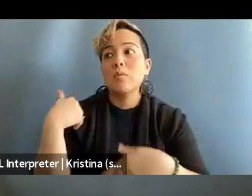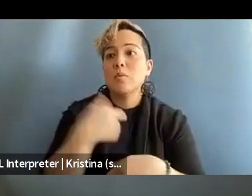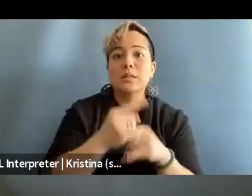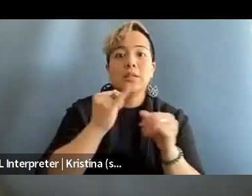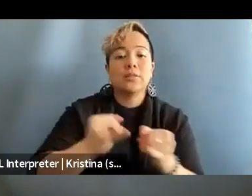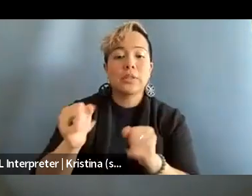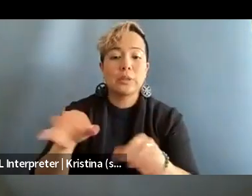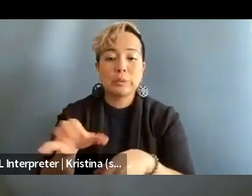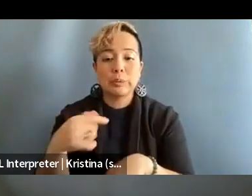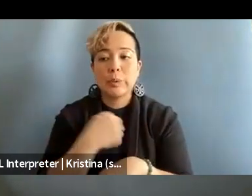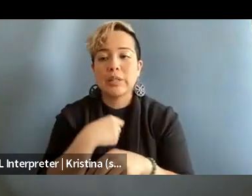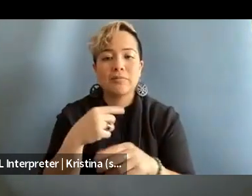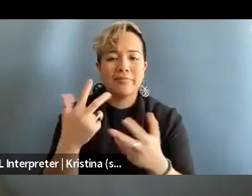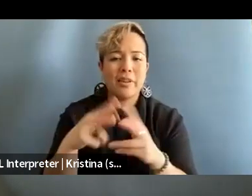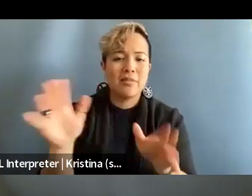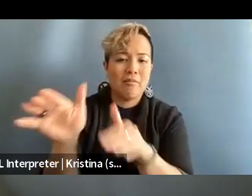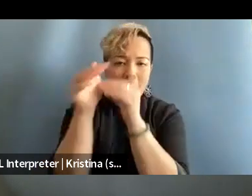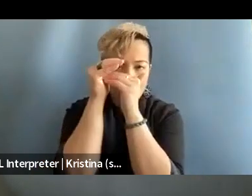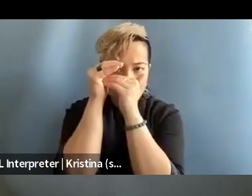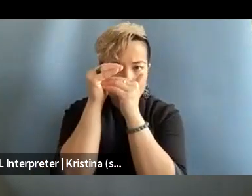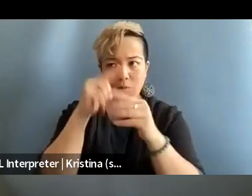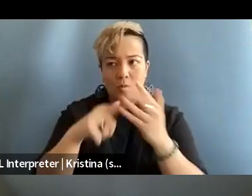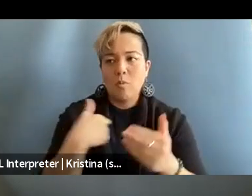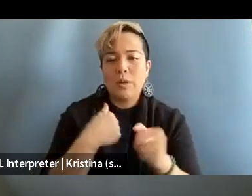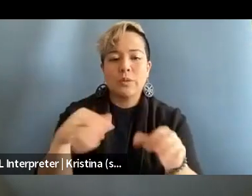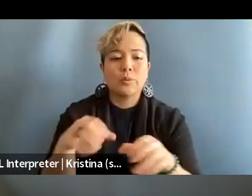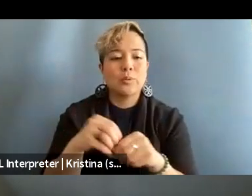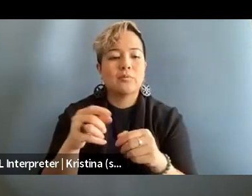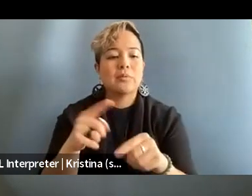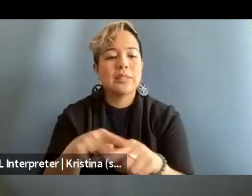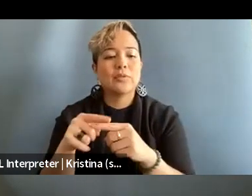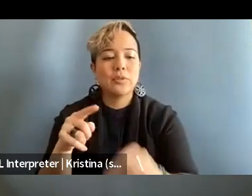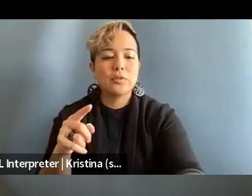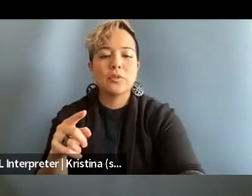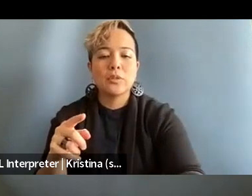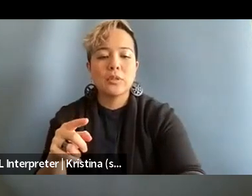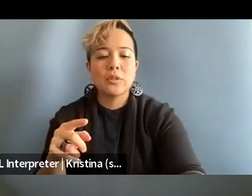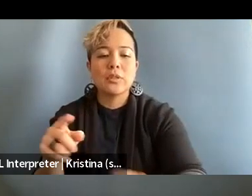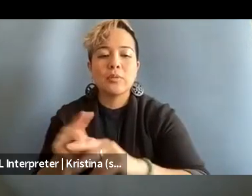a little bit more limited than what we can do in places that it's not as intense for example.